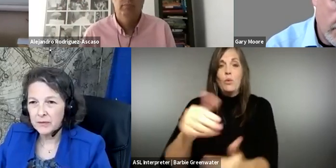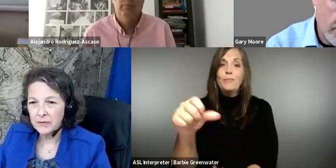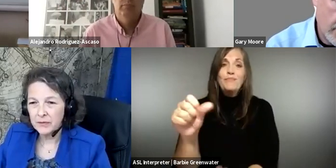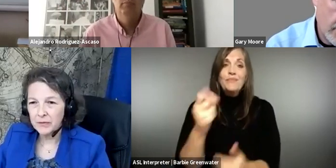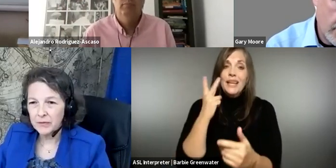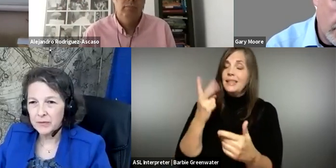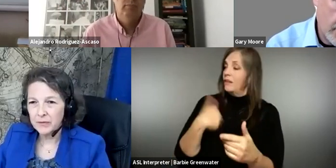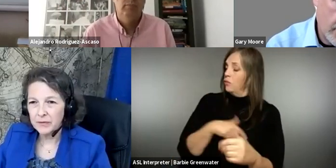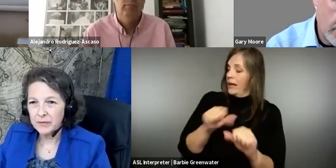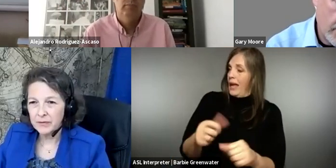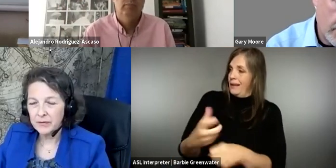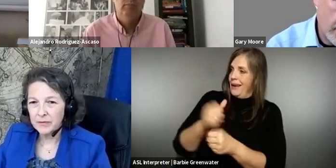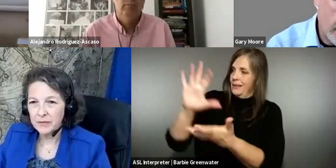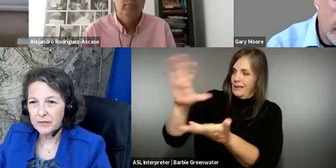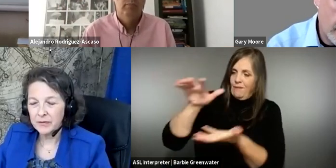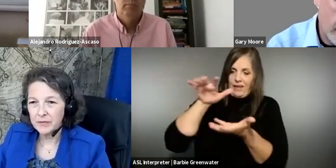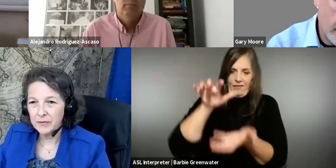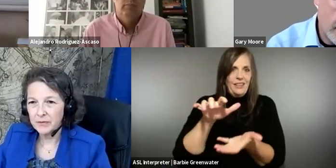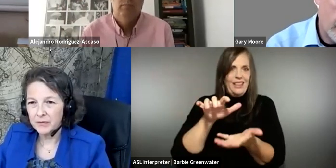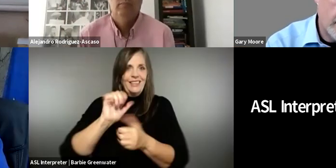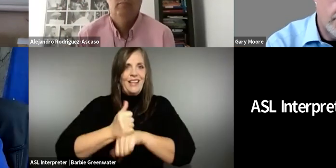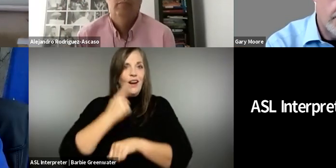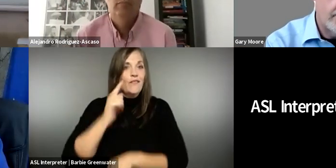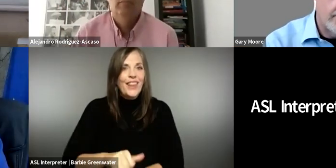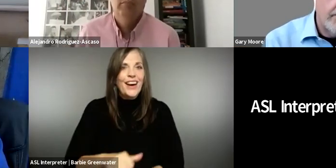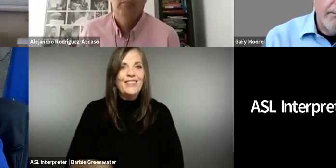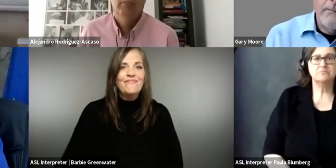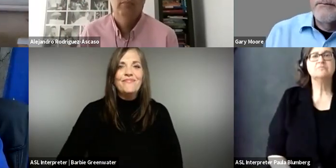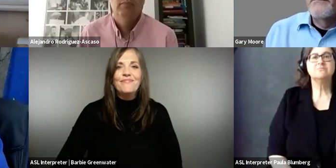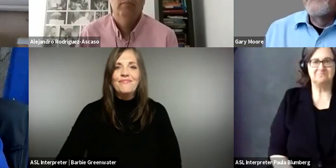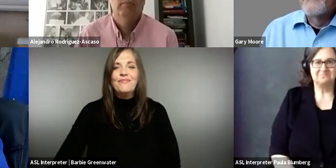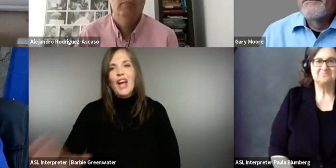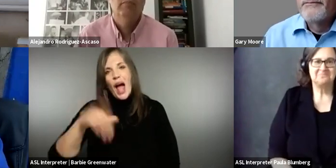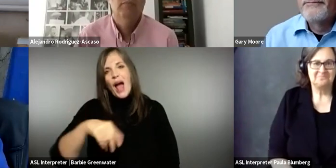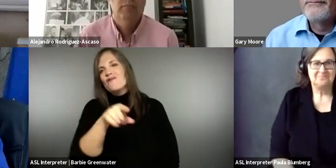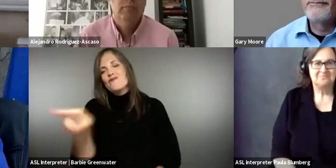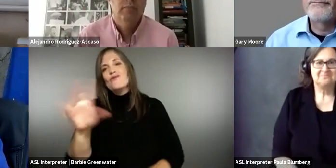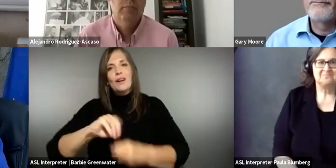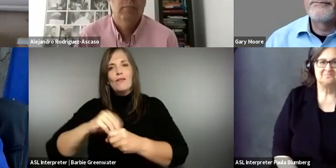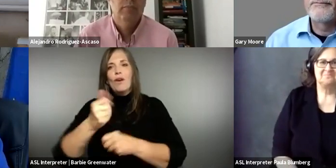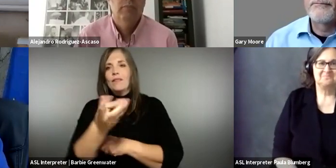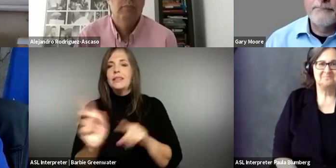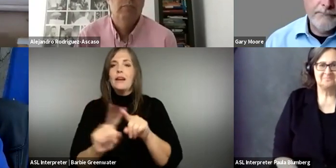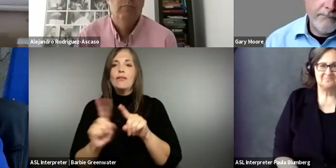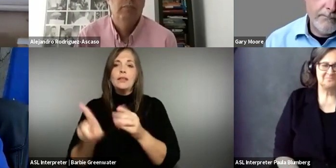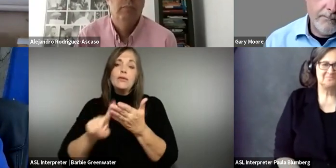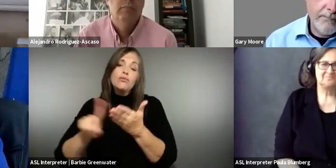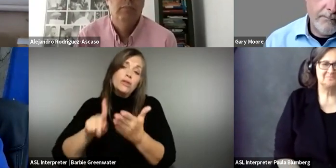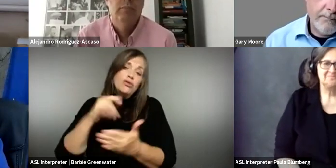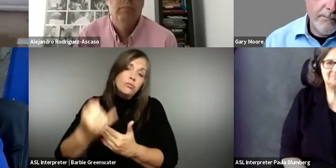include this into universities. That would be a very good step forward. So let's see if we can get some funding in place for that.